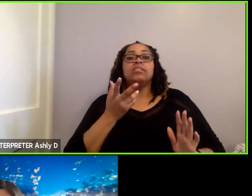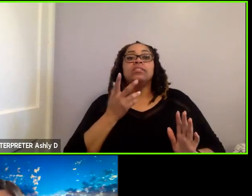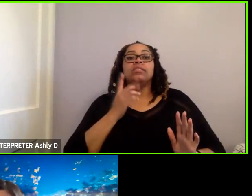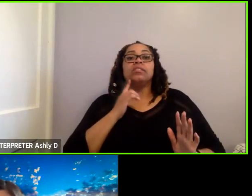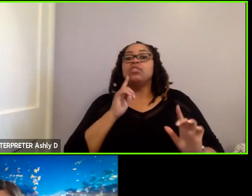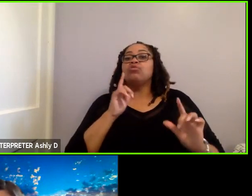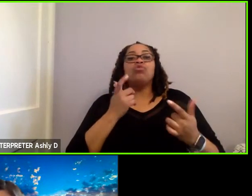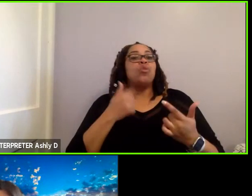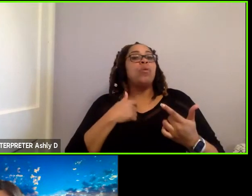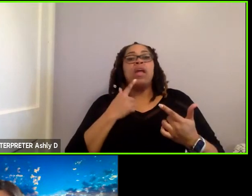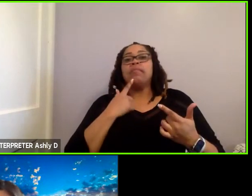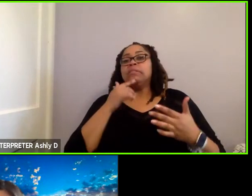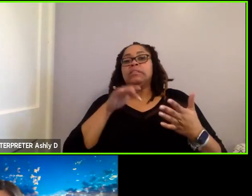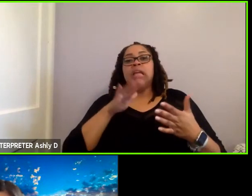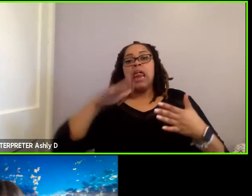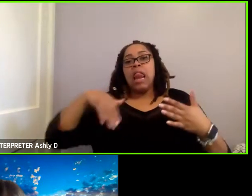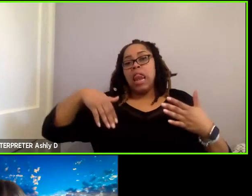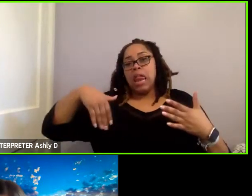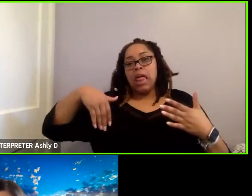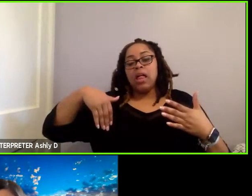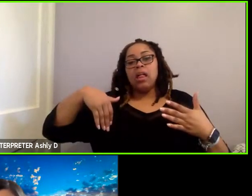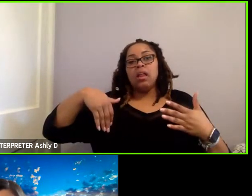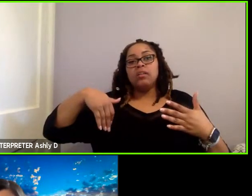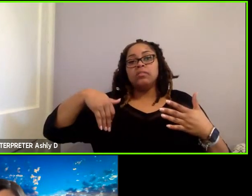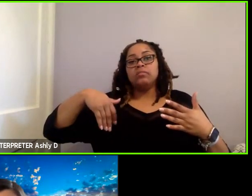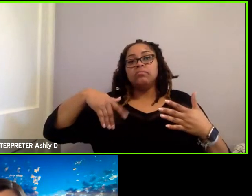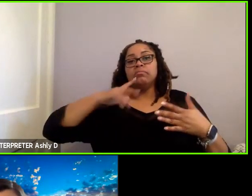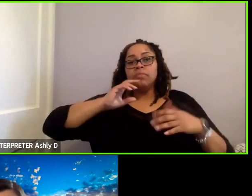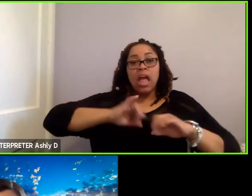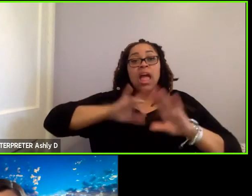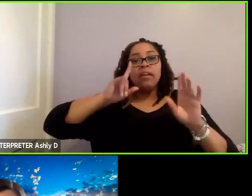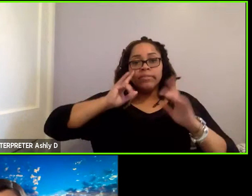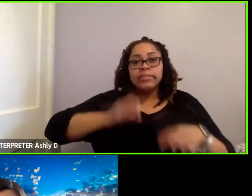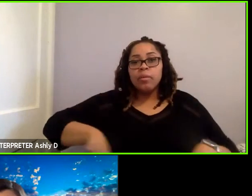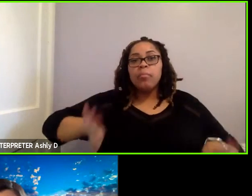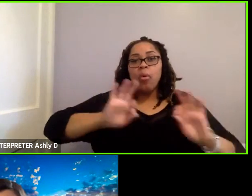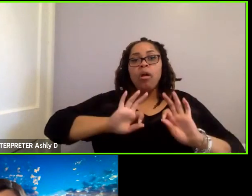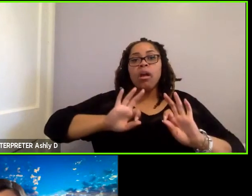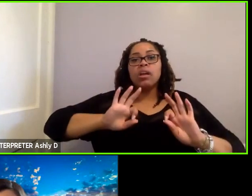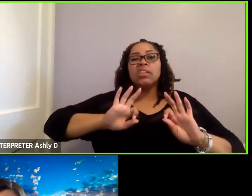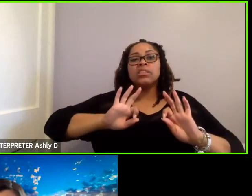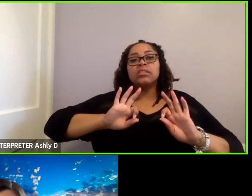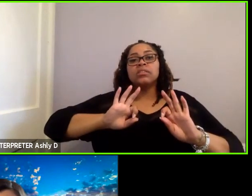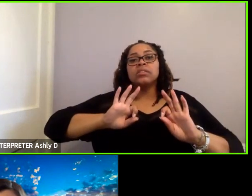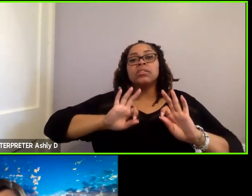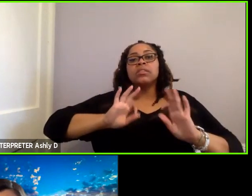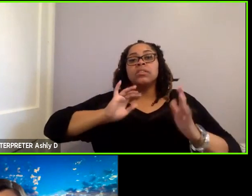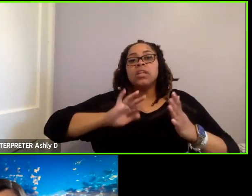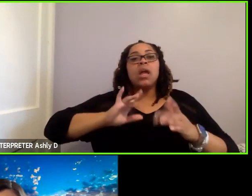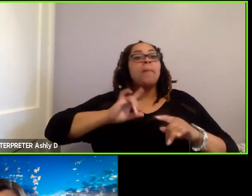not studied yet. It’s obviously an important group to study, but children have not been